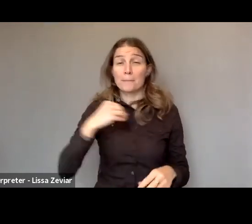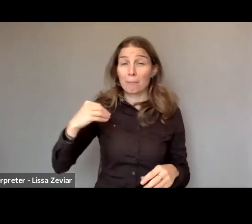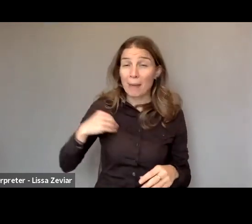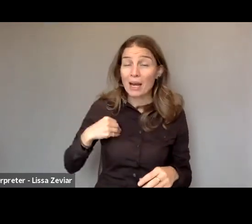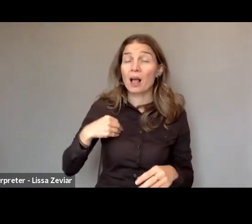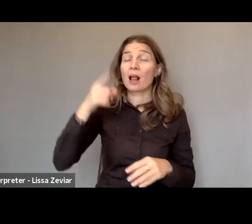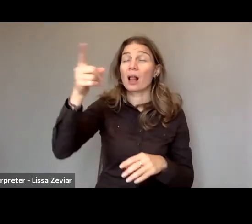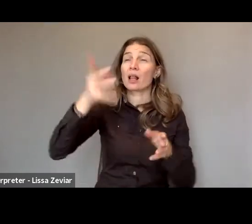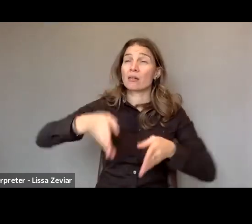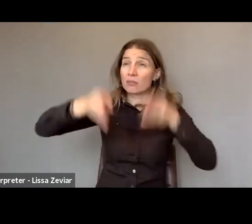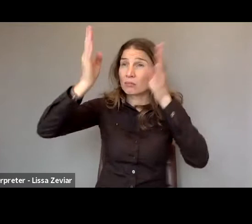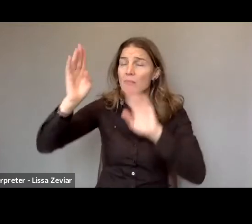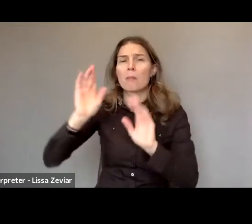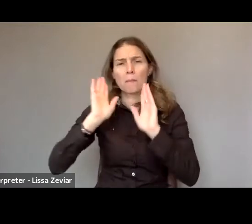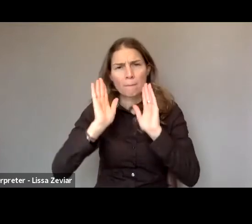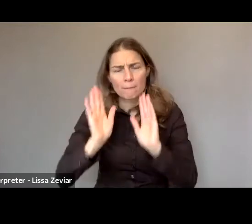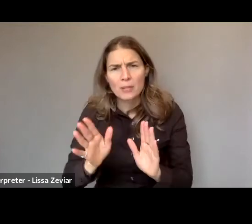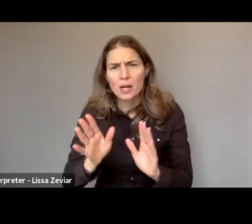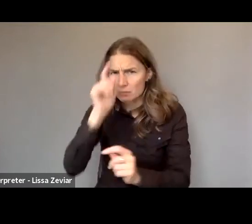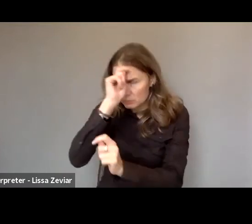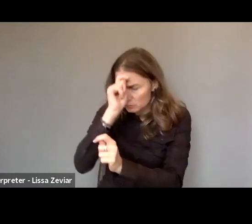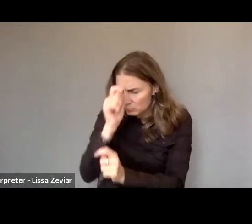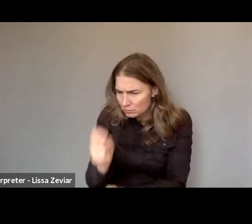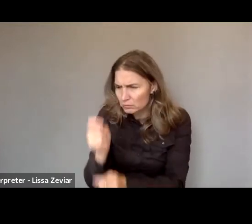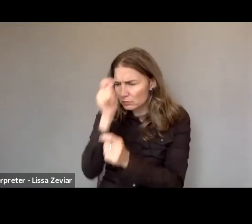and sexual and reproductive rights of accompanied women.